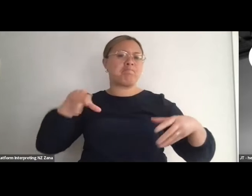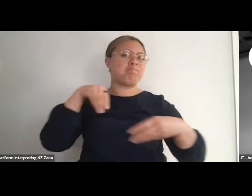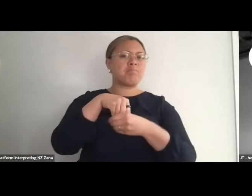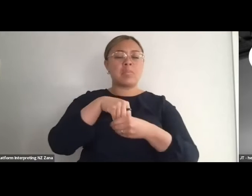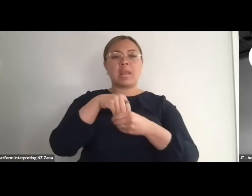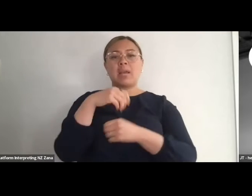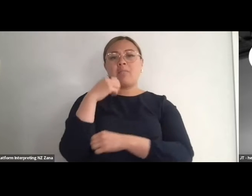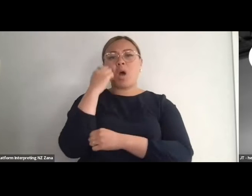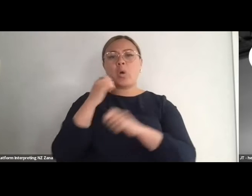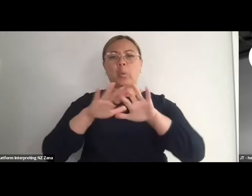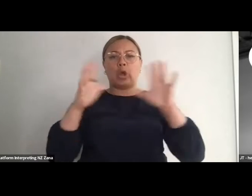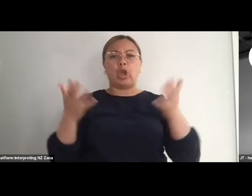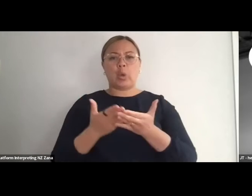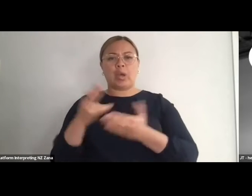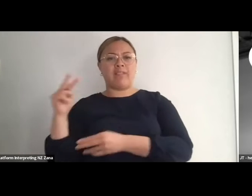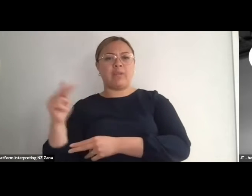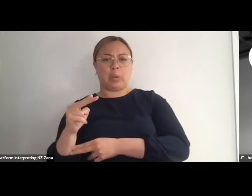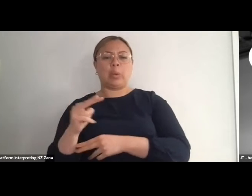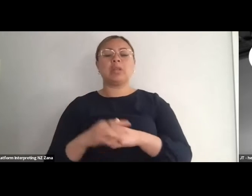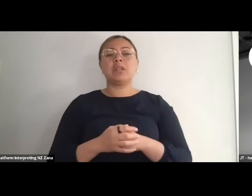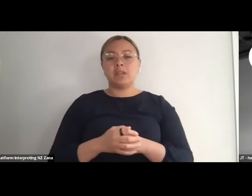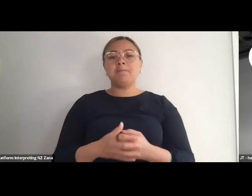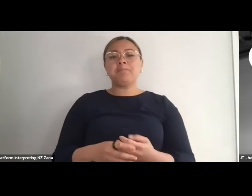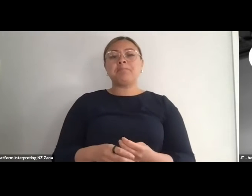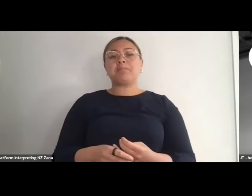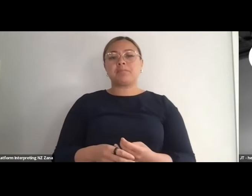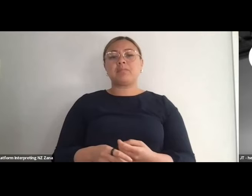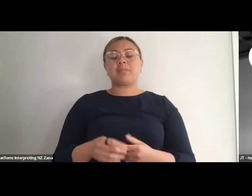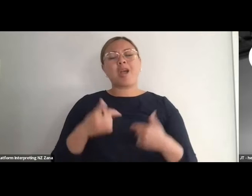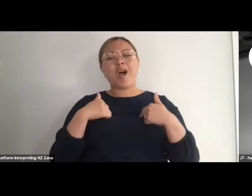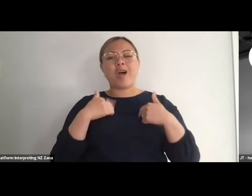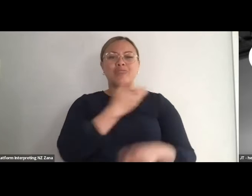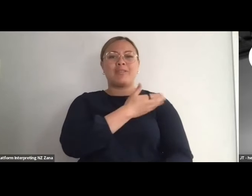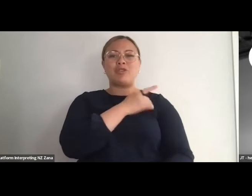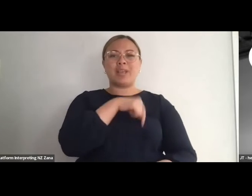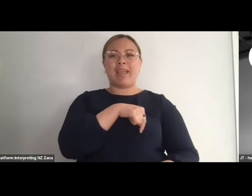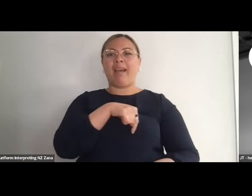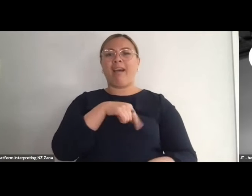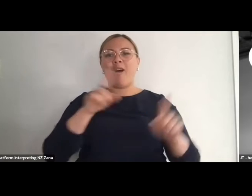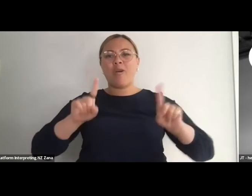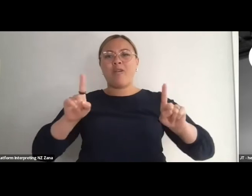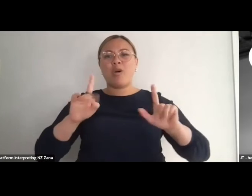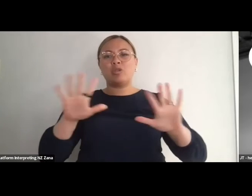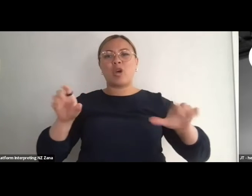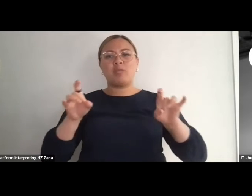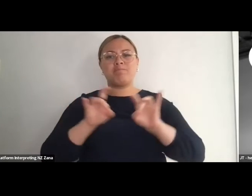to be here to help open this beautiful kōrero and to share this with you.